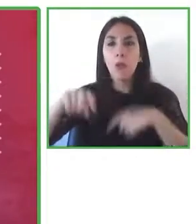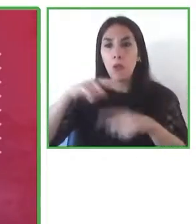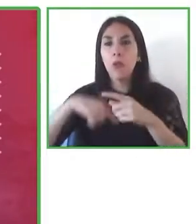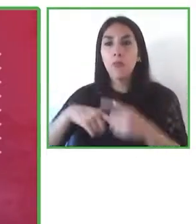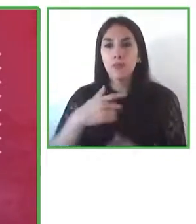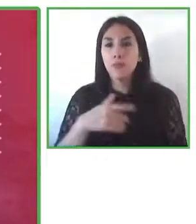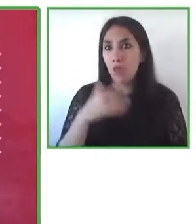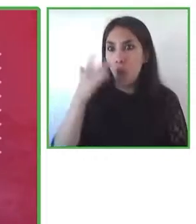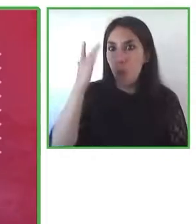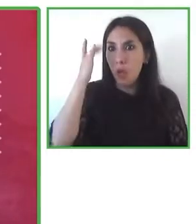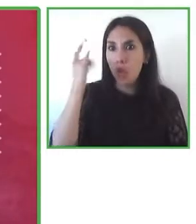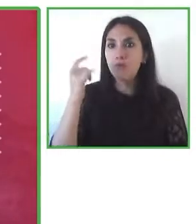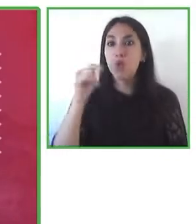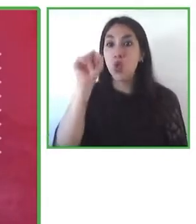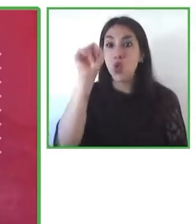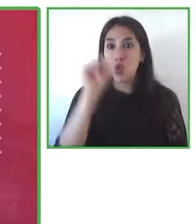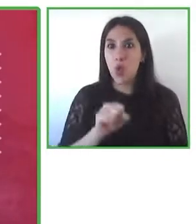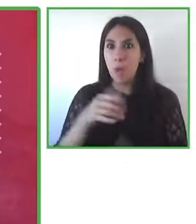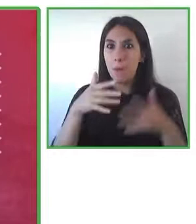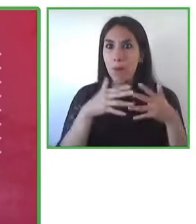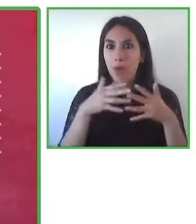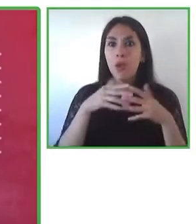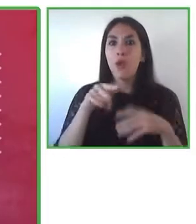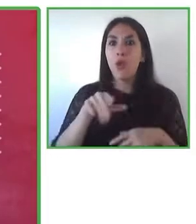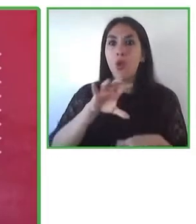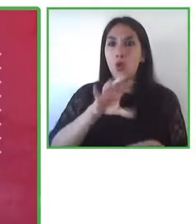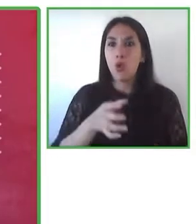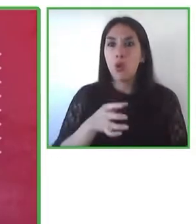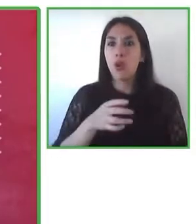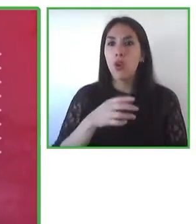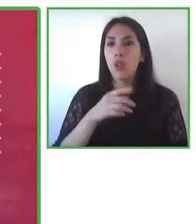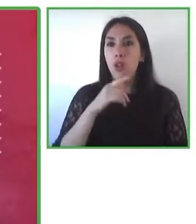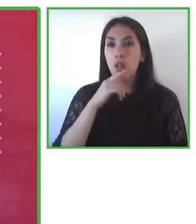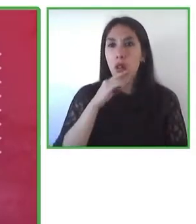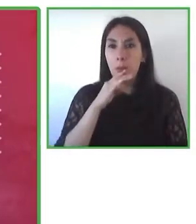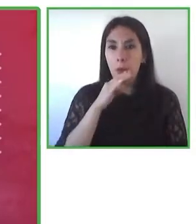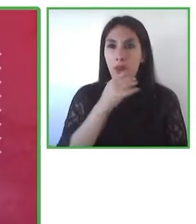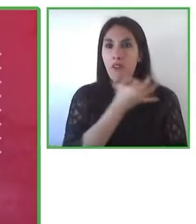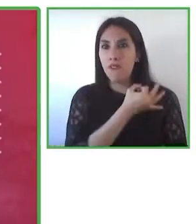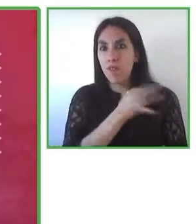and in different countries where the different languages French, English, we have a real